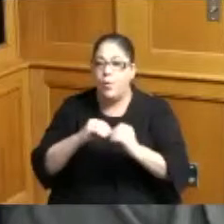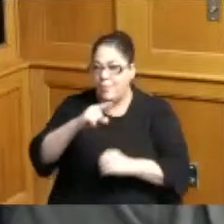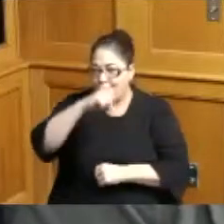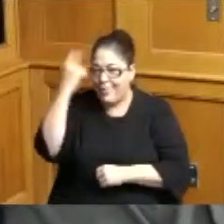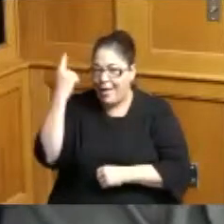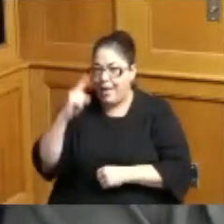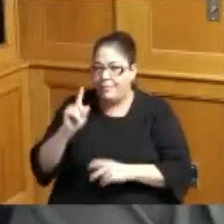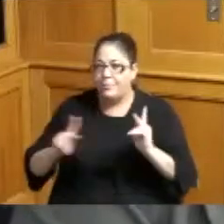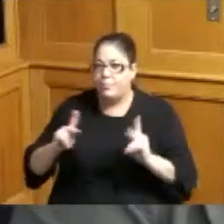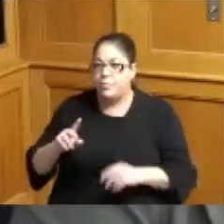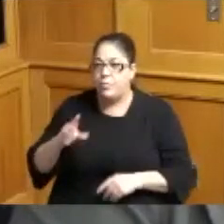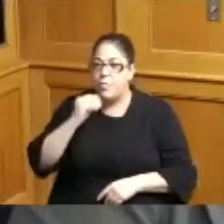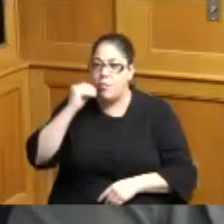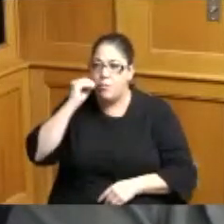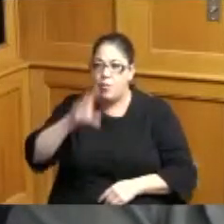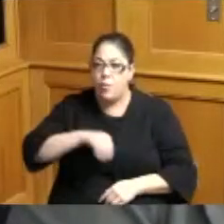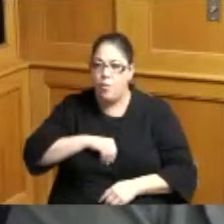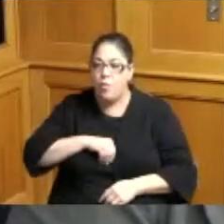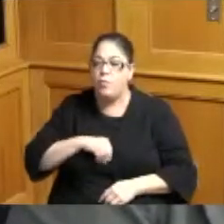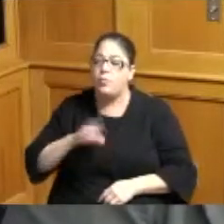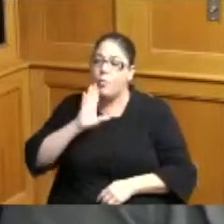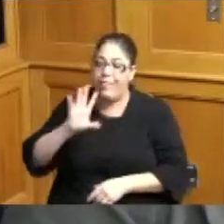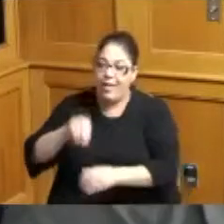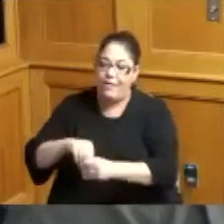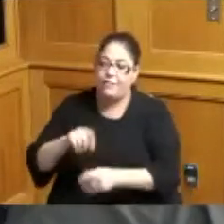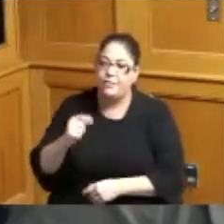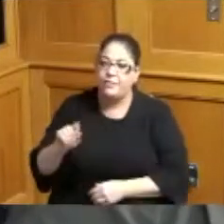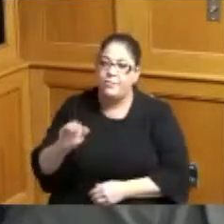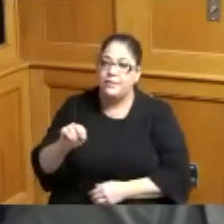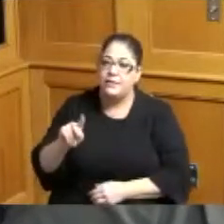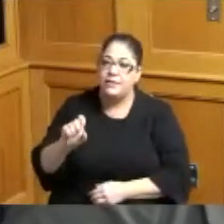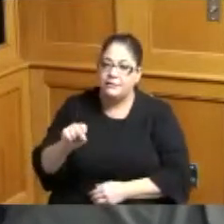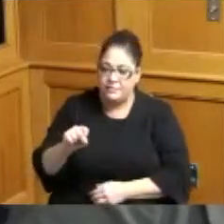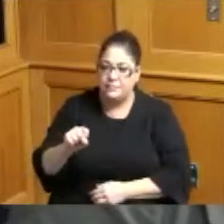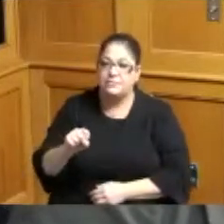looking at you know the banks they're going to have a report on the banks which are my financial